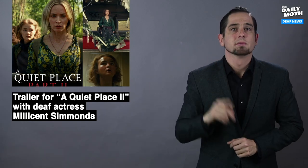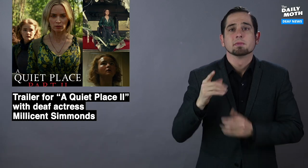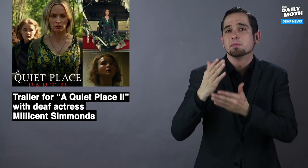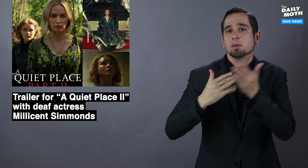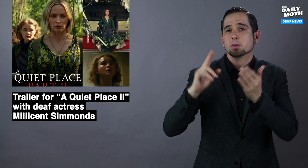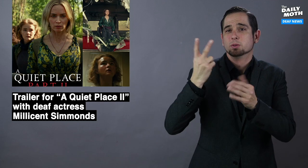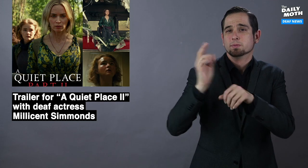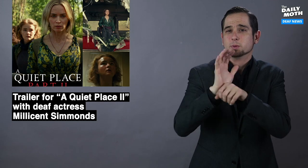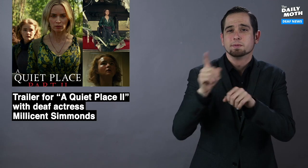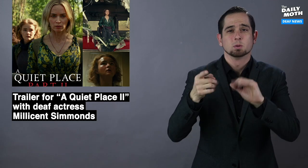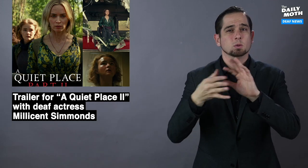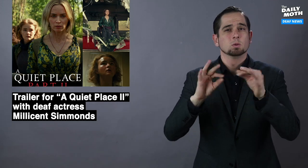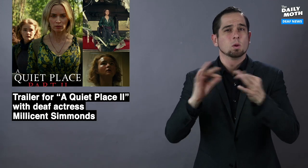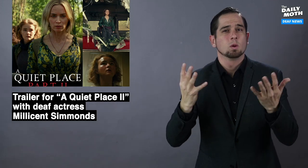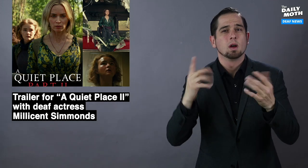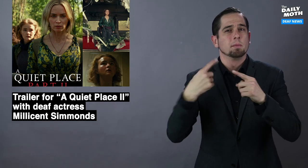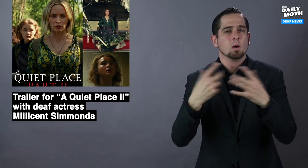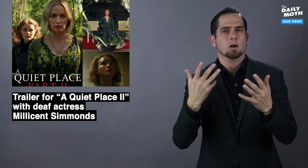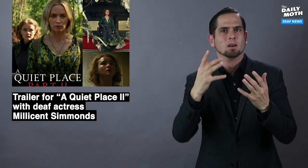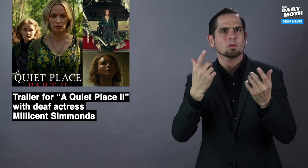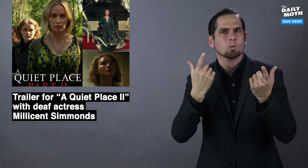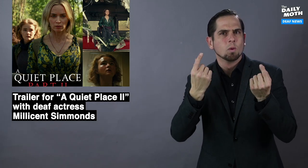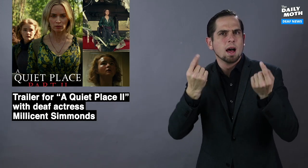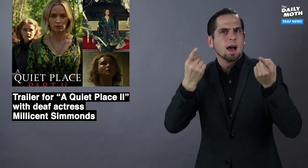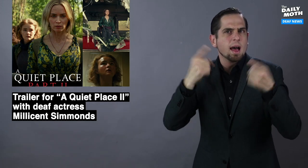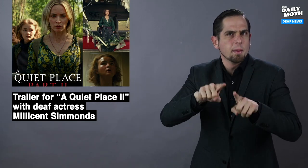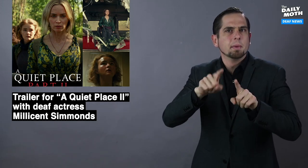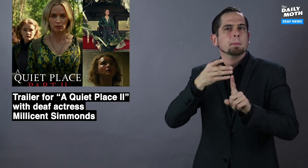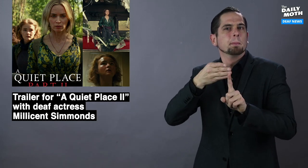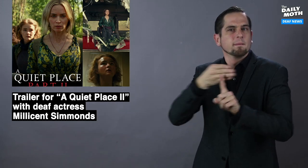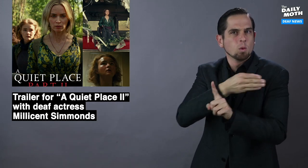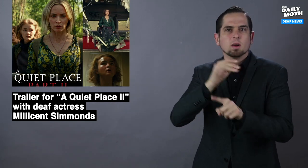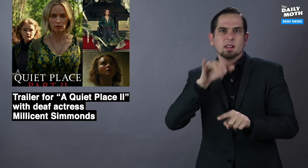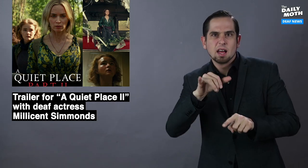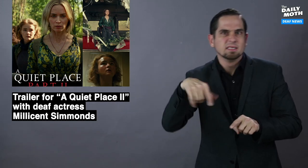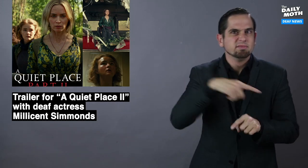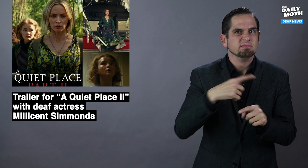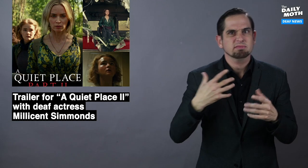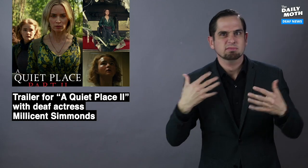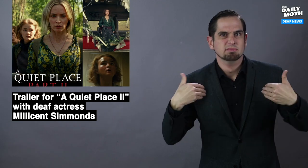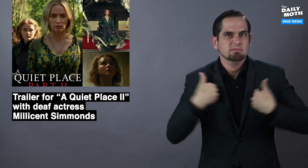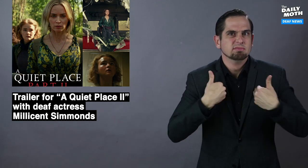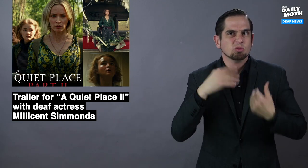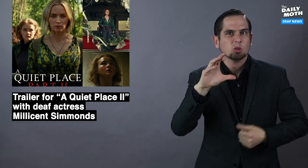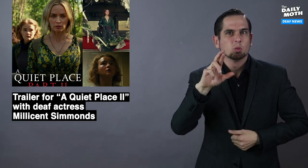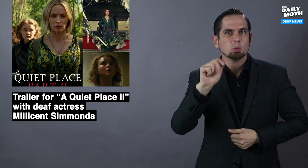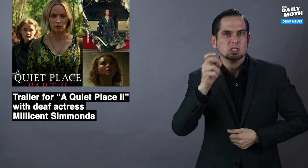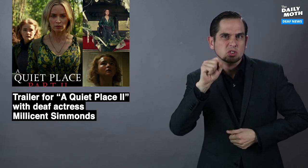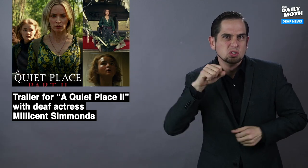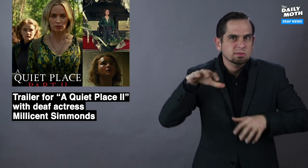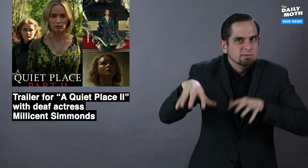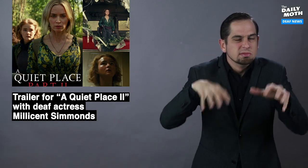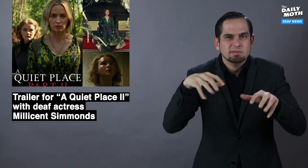The sequel is about what happened before the creatures